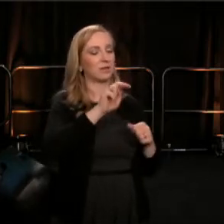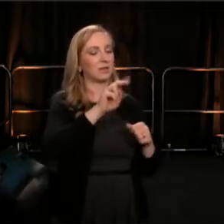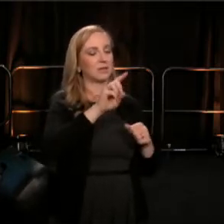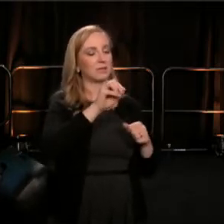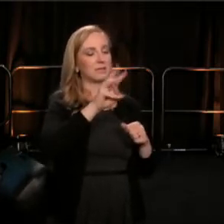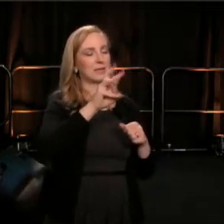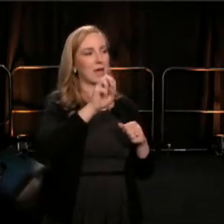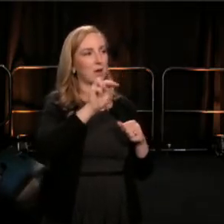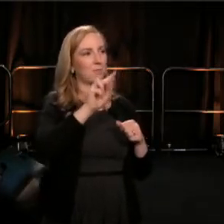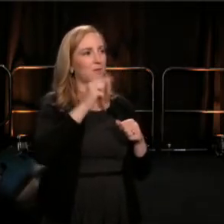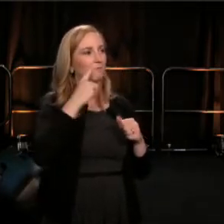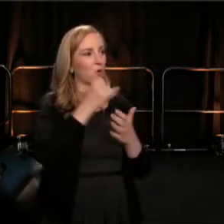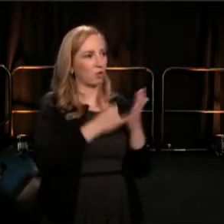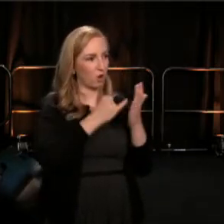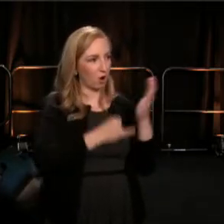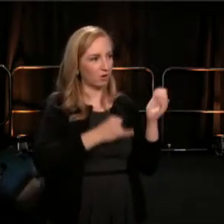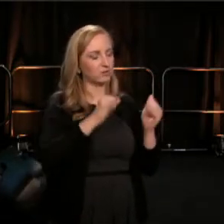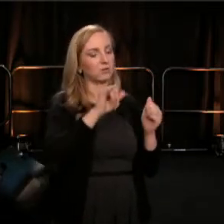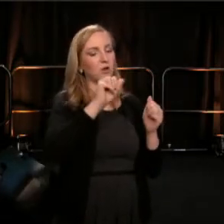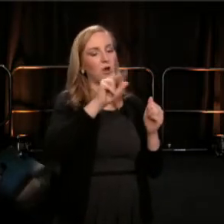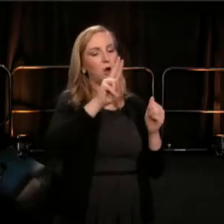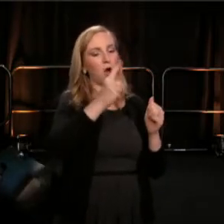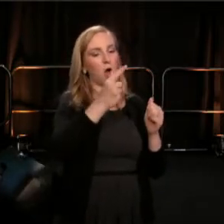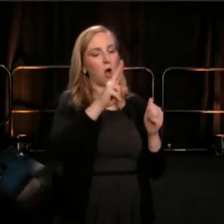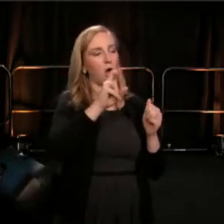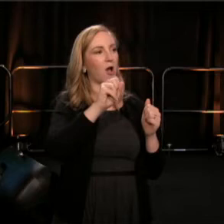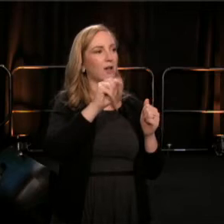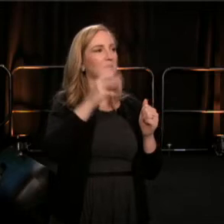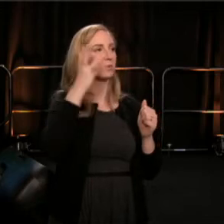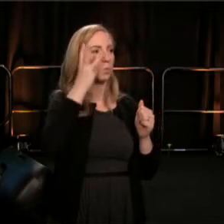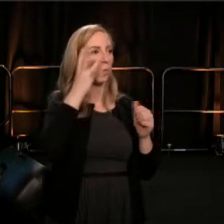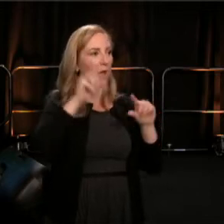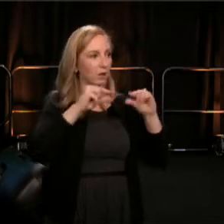August Wine Group, Chronicle of Philanthropy,